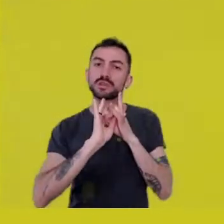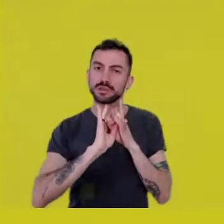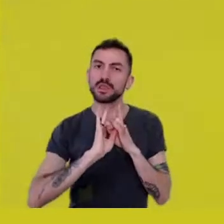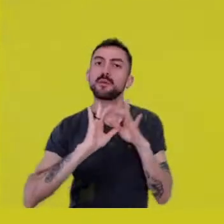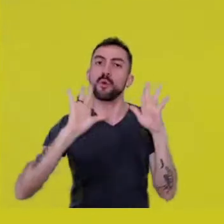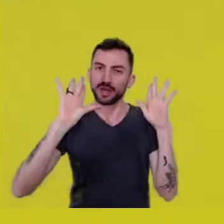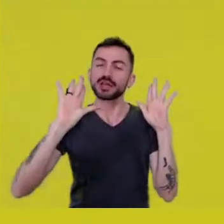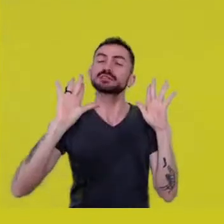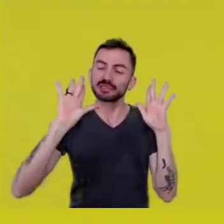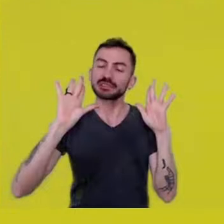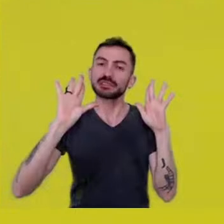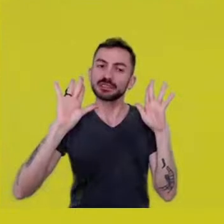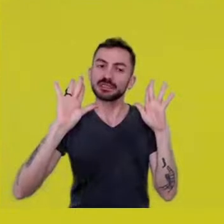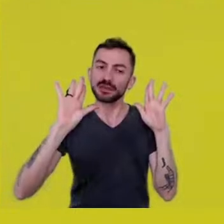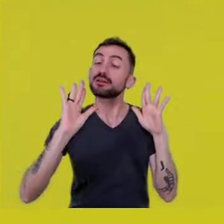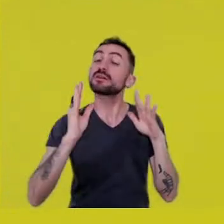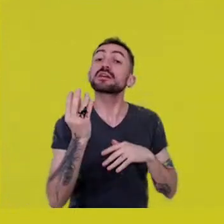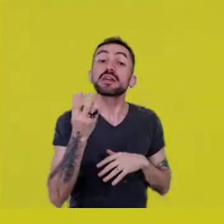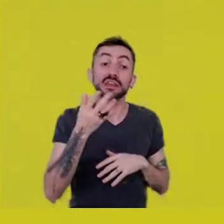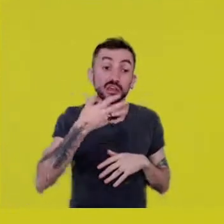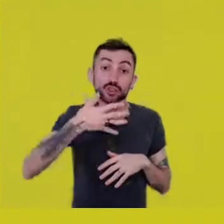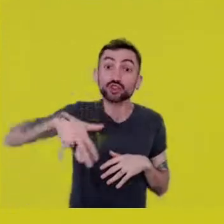where society has a voice,